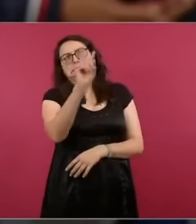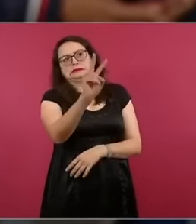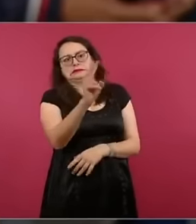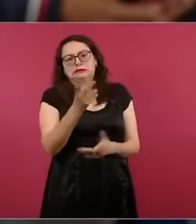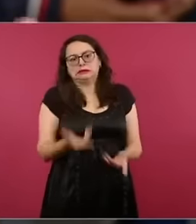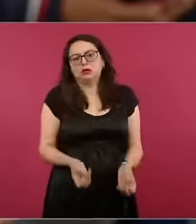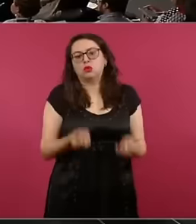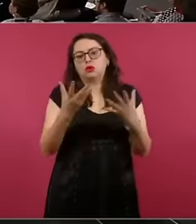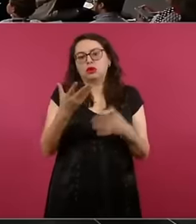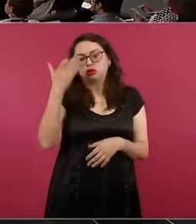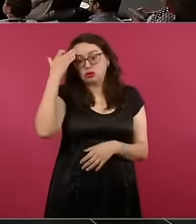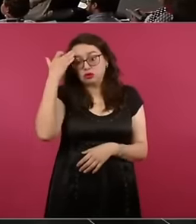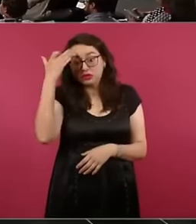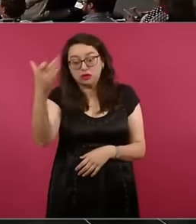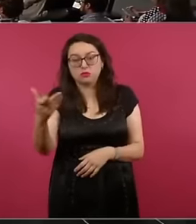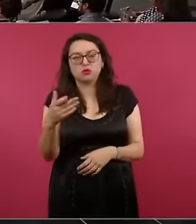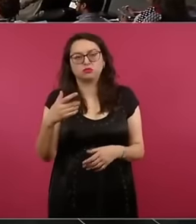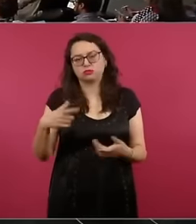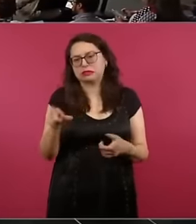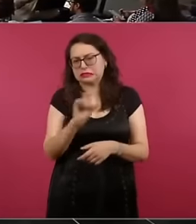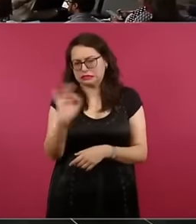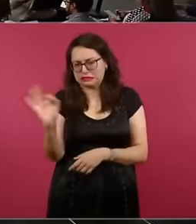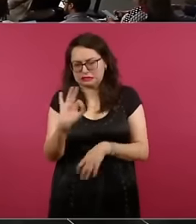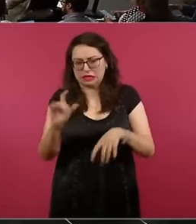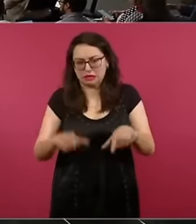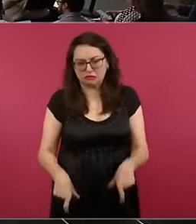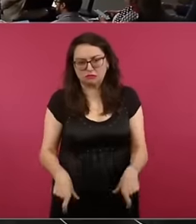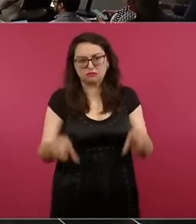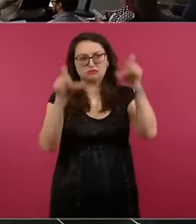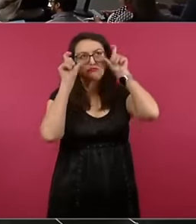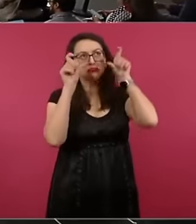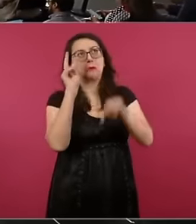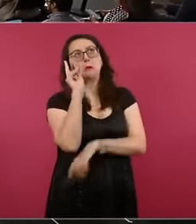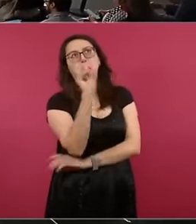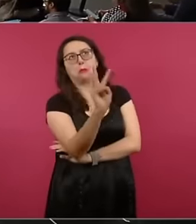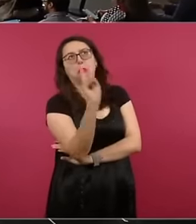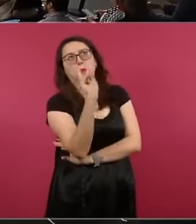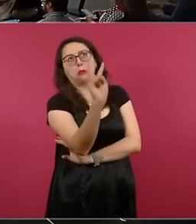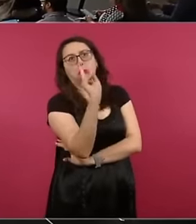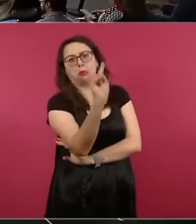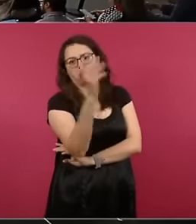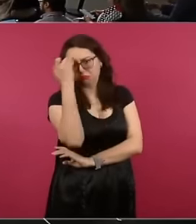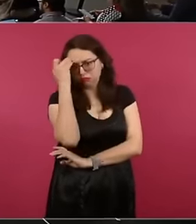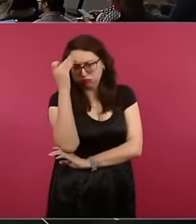partial periods of 20 or 30 seconds or it can be indefinite so as not to cause damage to the